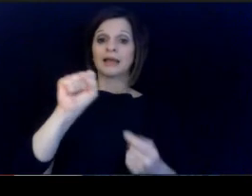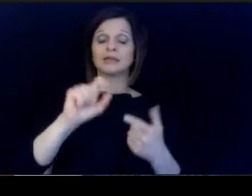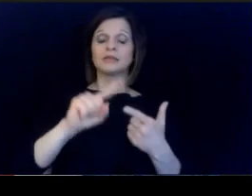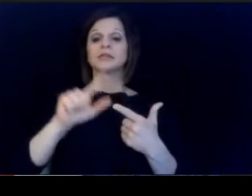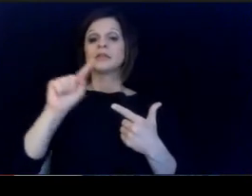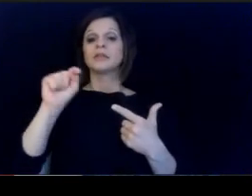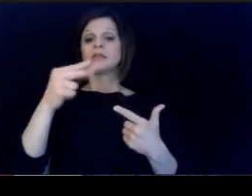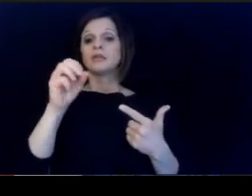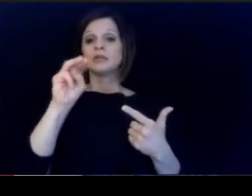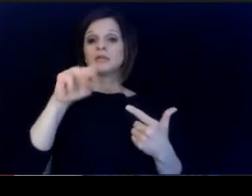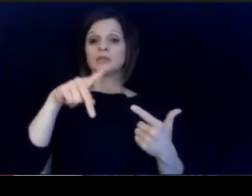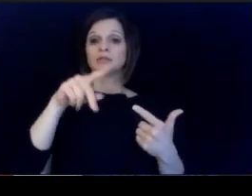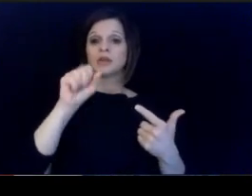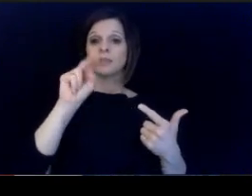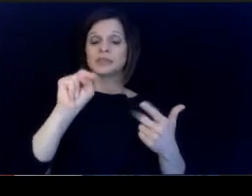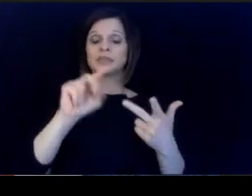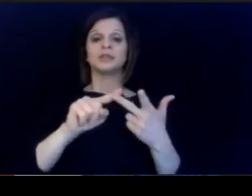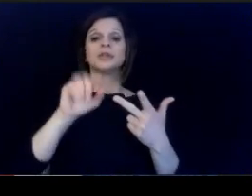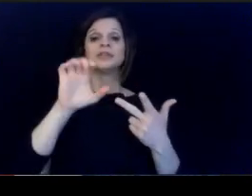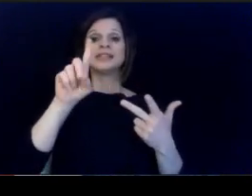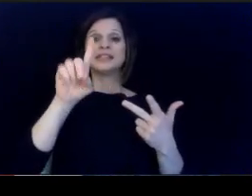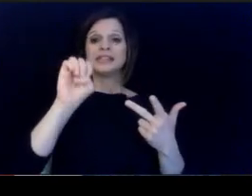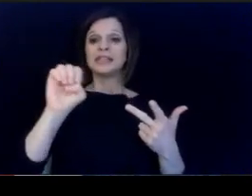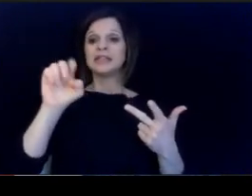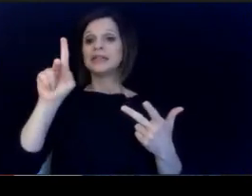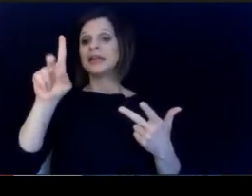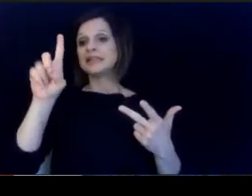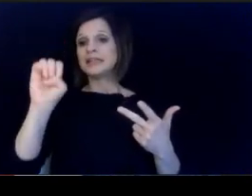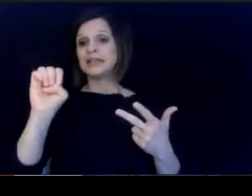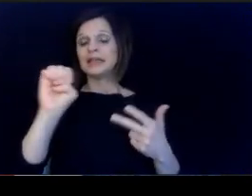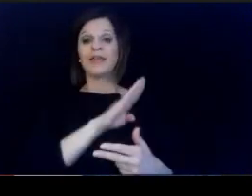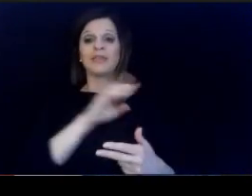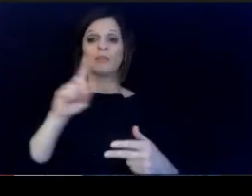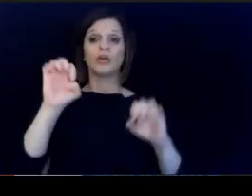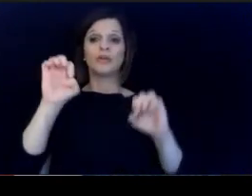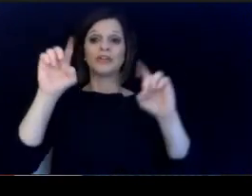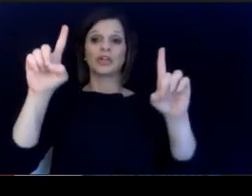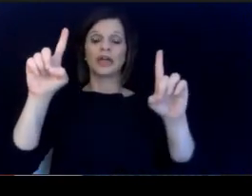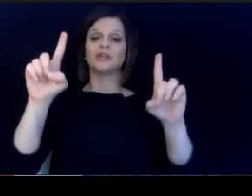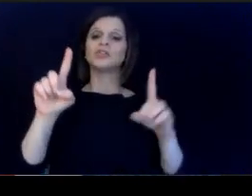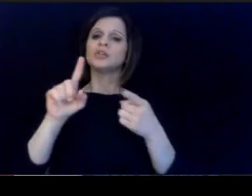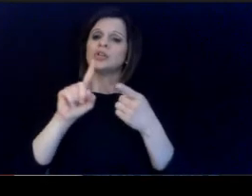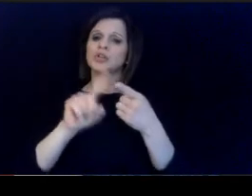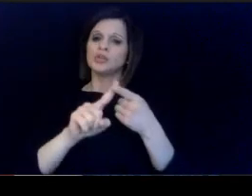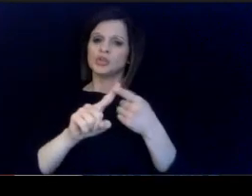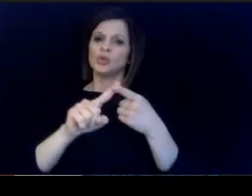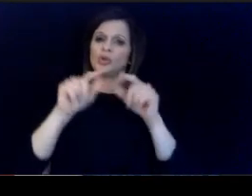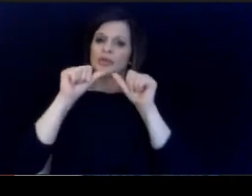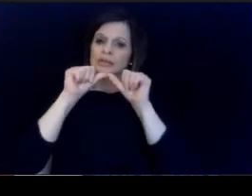An CRE KDE. The Board of education. to the Commonwealth Education Continuum we.